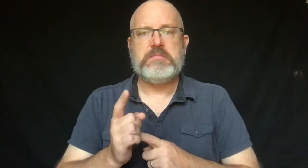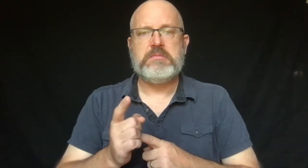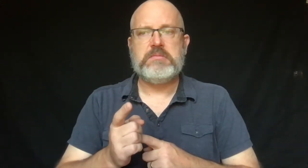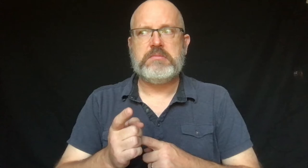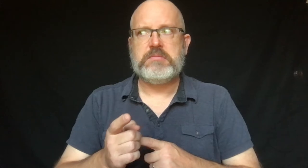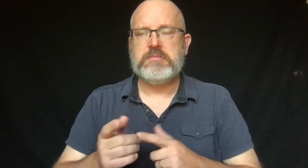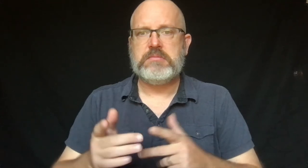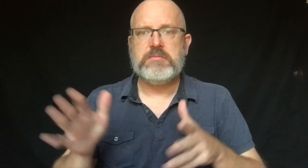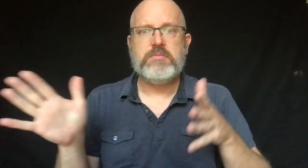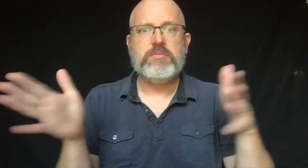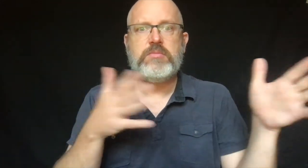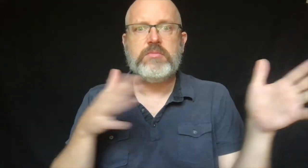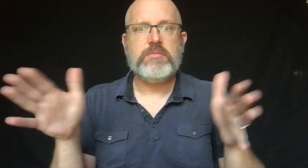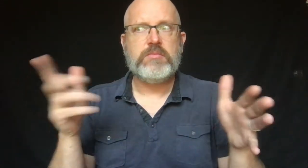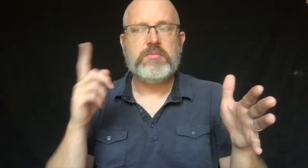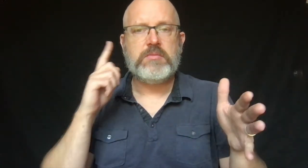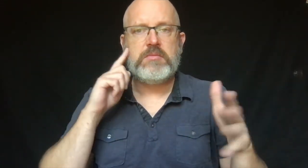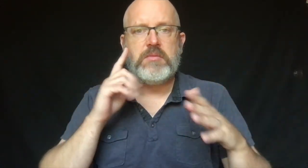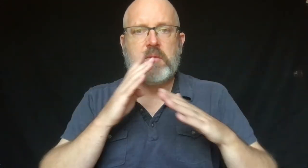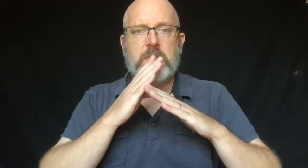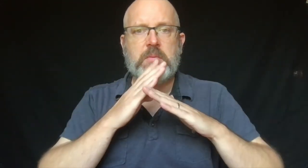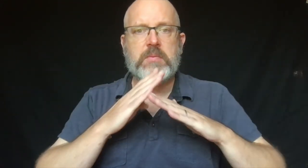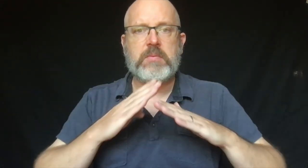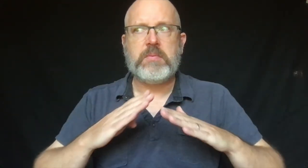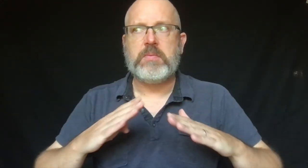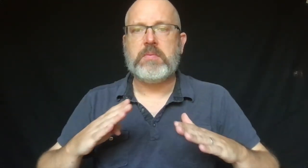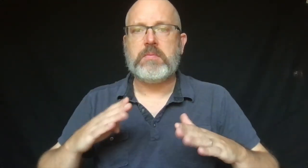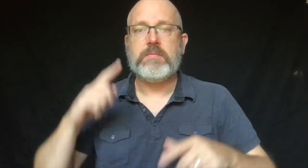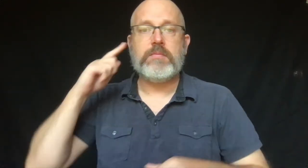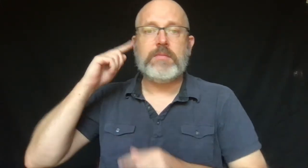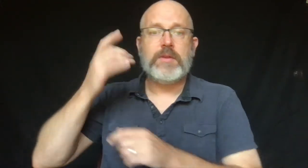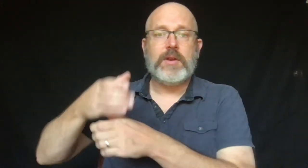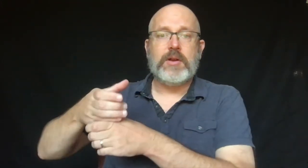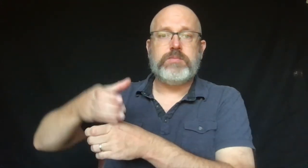but after a while, it was quiet.